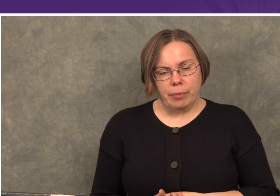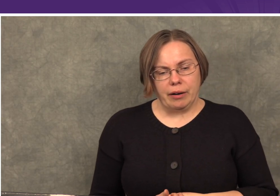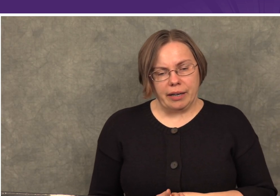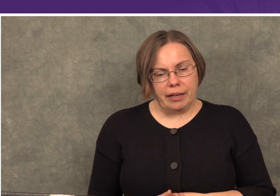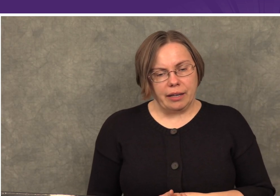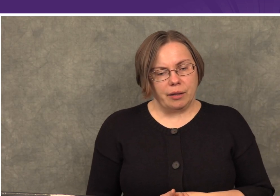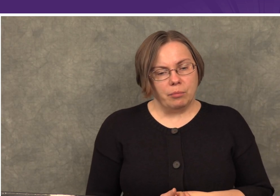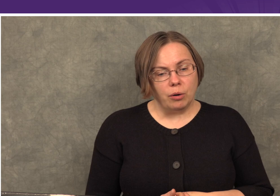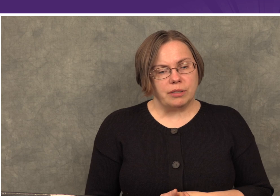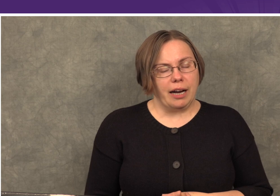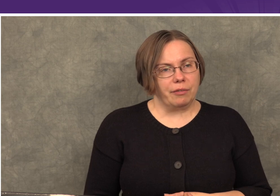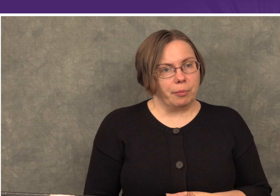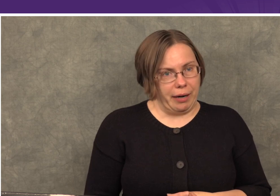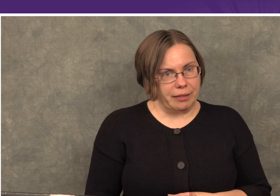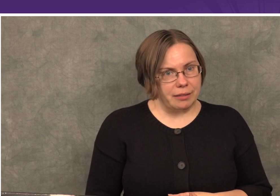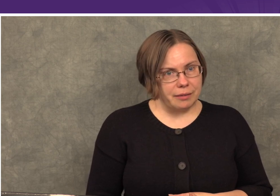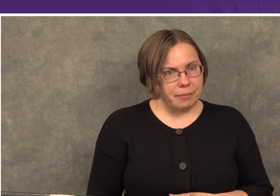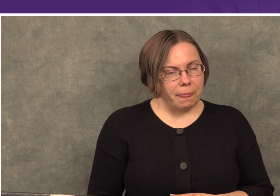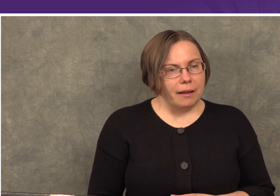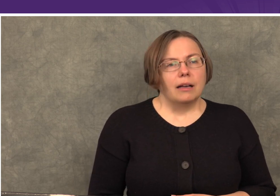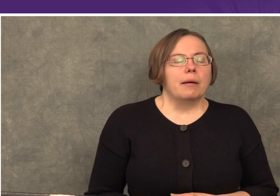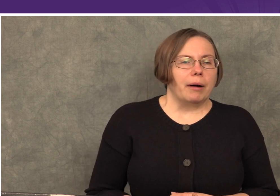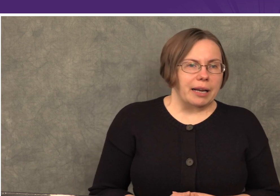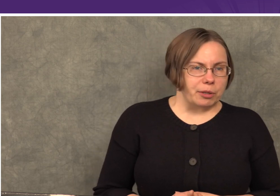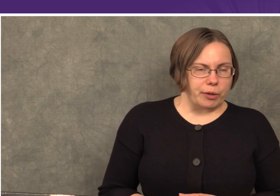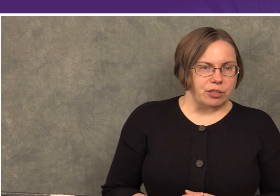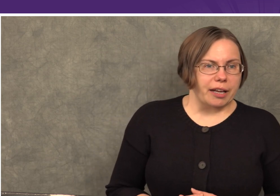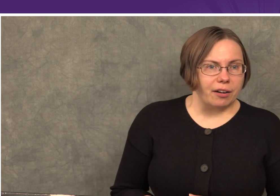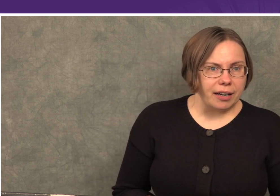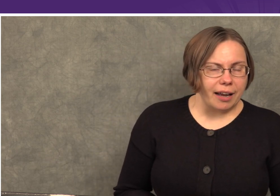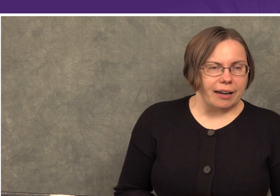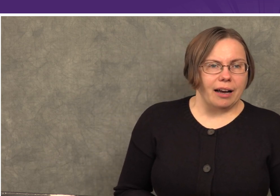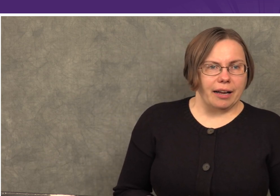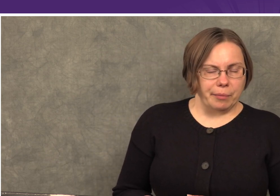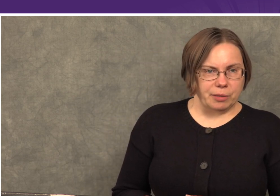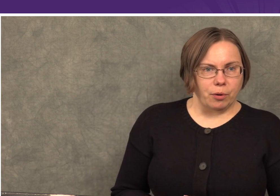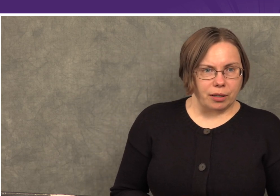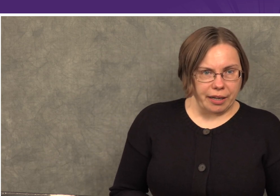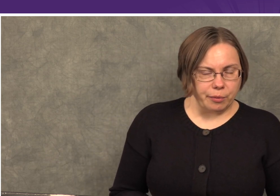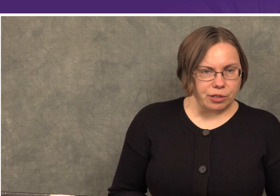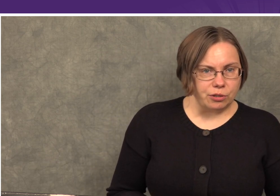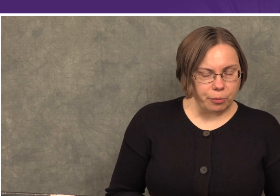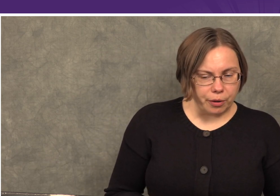about getting the most out of your practice. My name is Rachel Herring and I am a spoken language interpreter